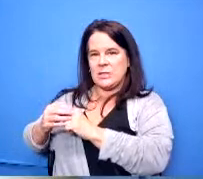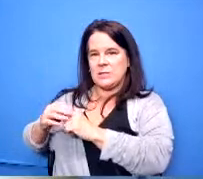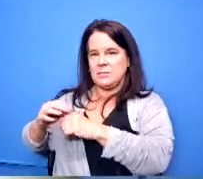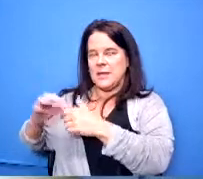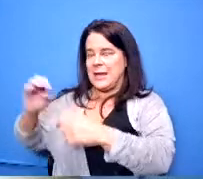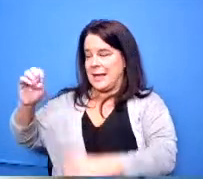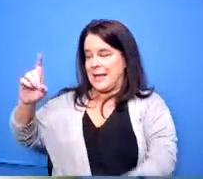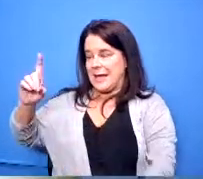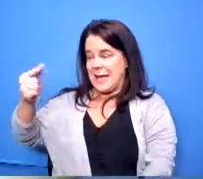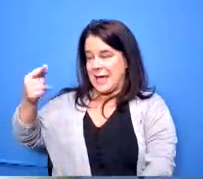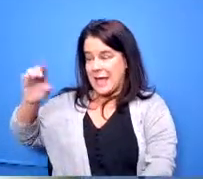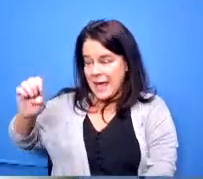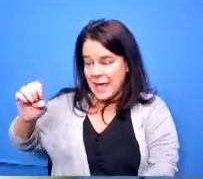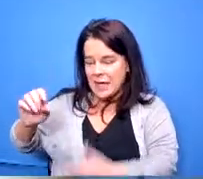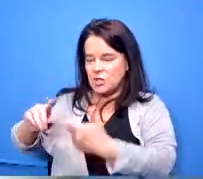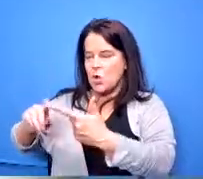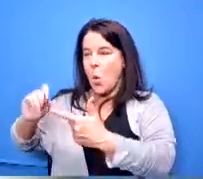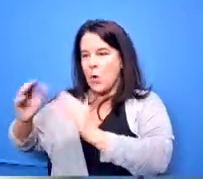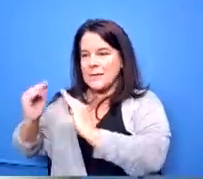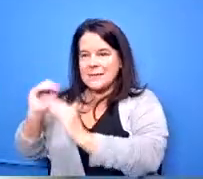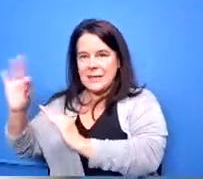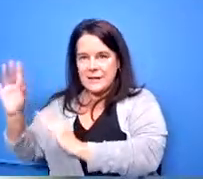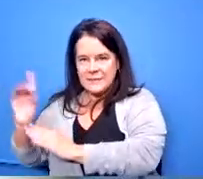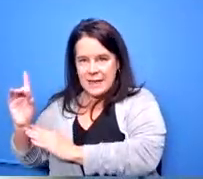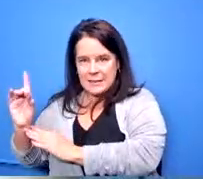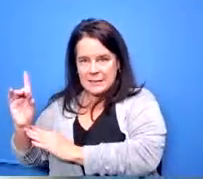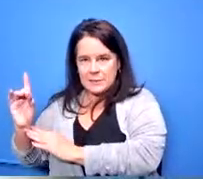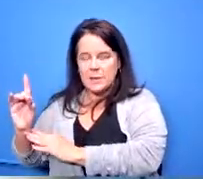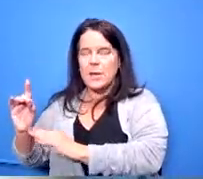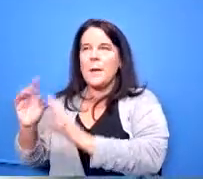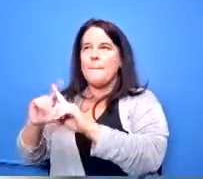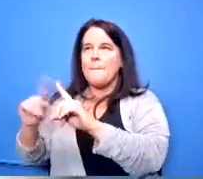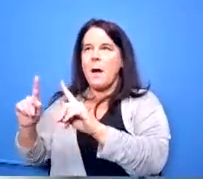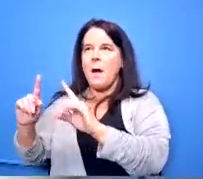of the city of dating programs correct correct but in those in those small business goals